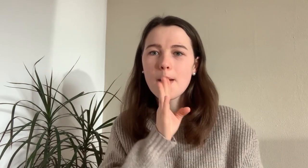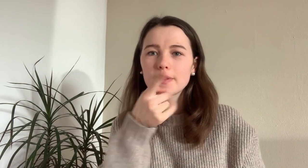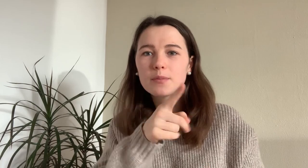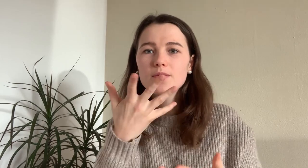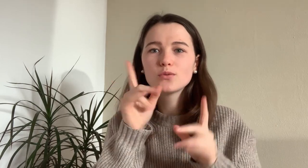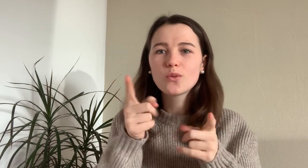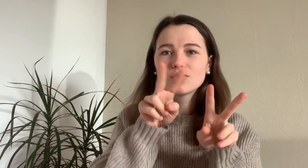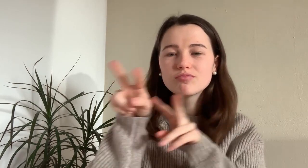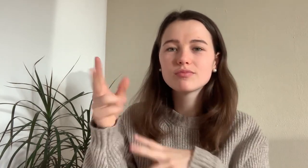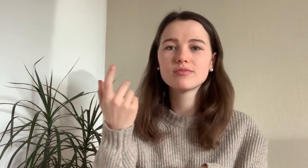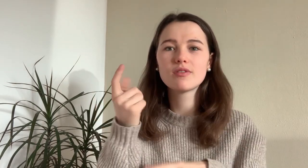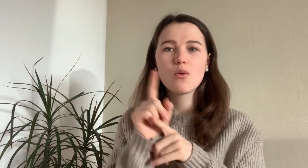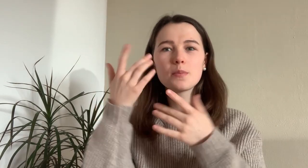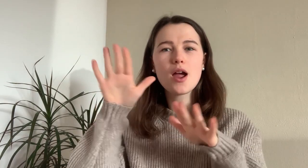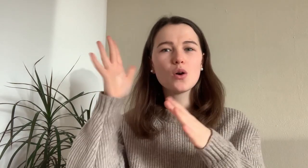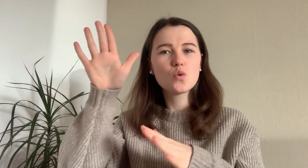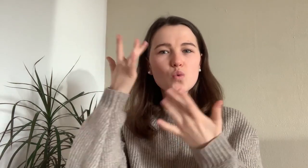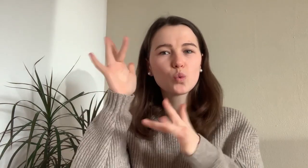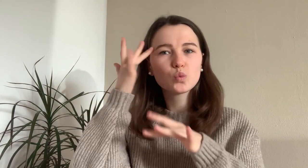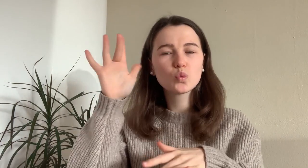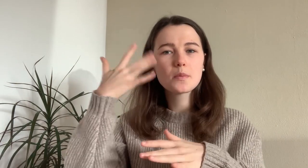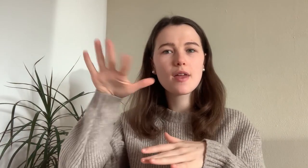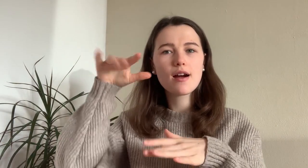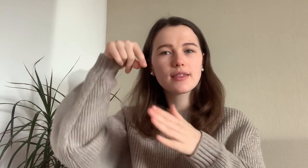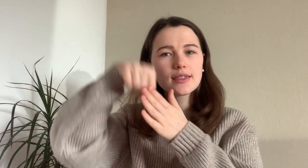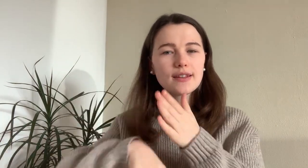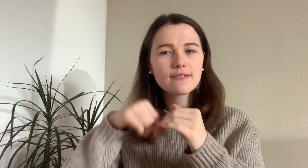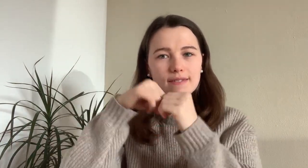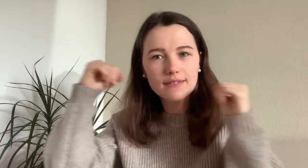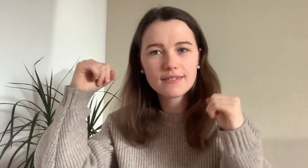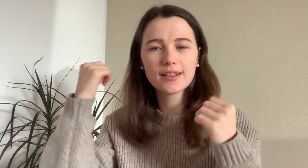And they would give me secret tips where to go and I can dive deep into their culture.